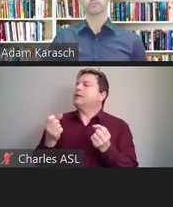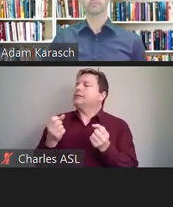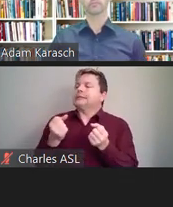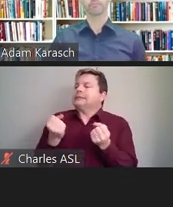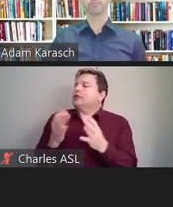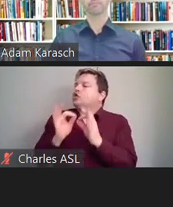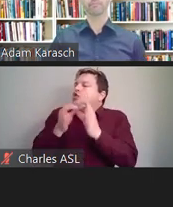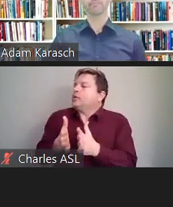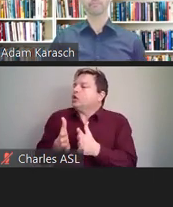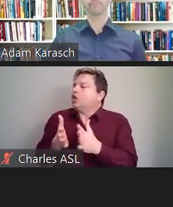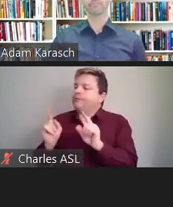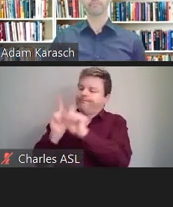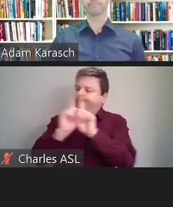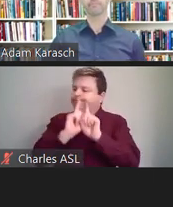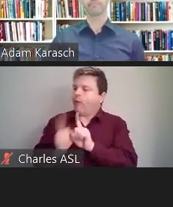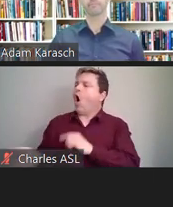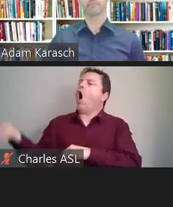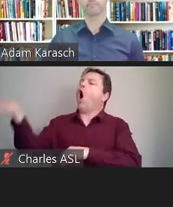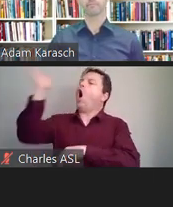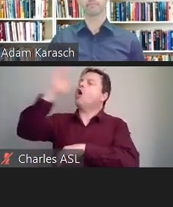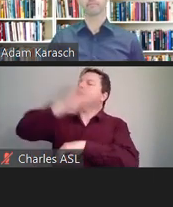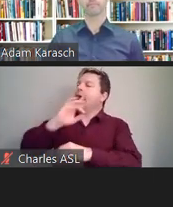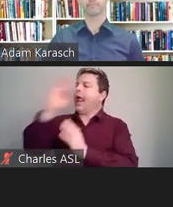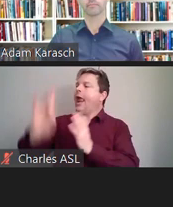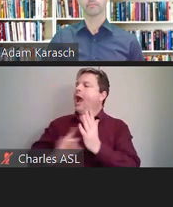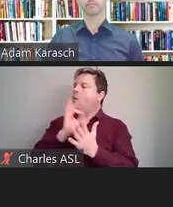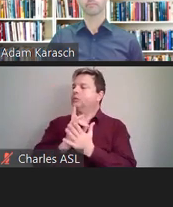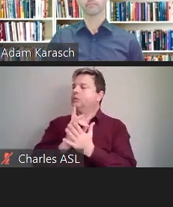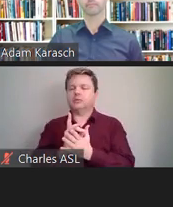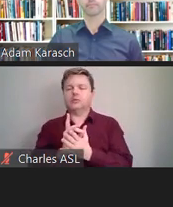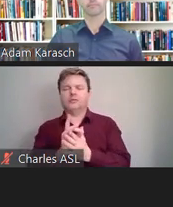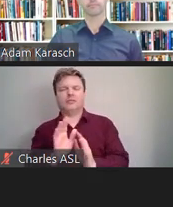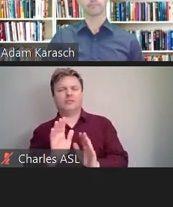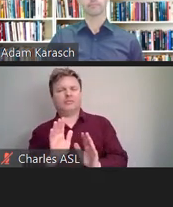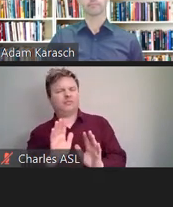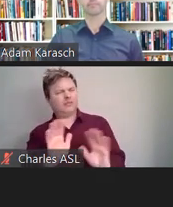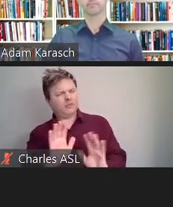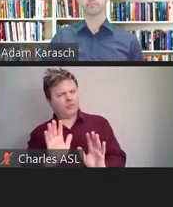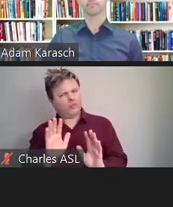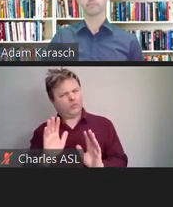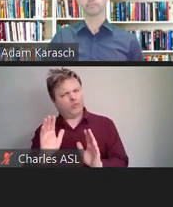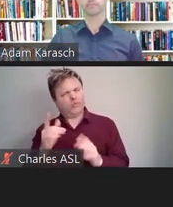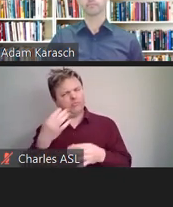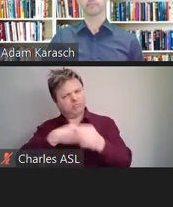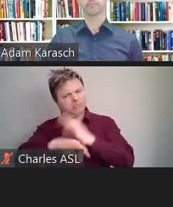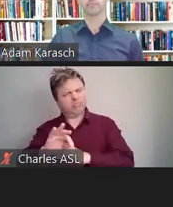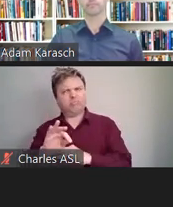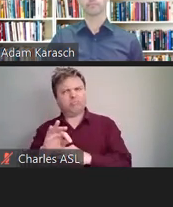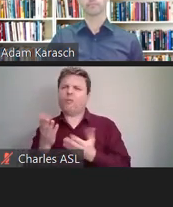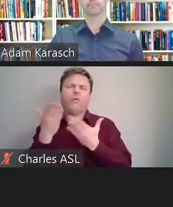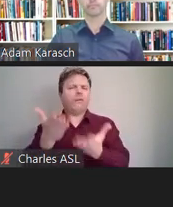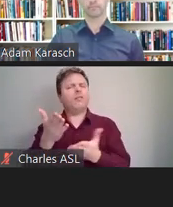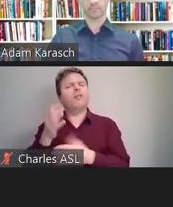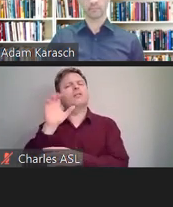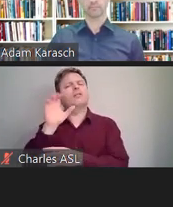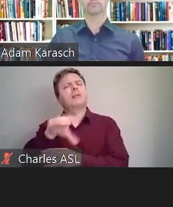And the employer might say, well, no, we can get you closed captioning or something else. So and then you have that conversation.